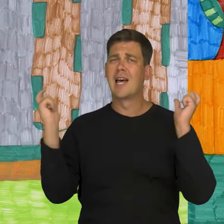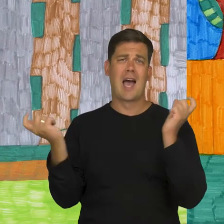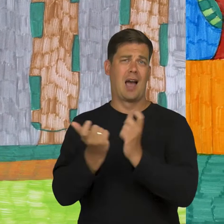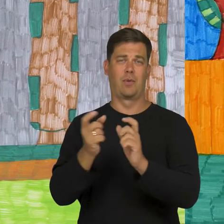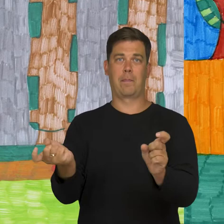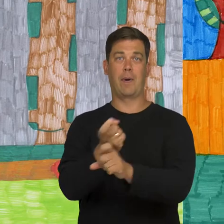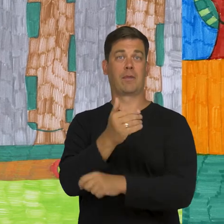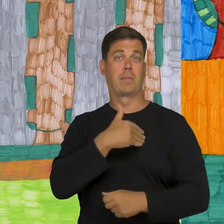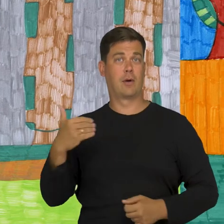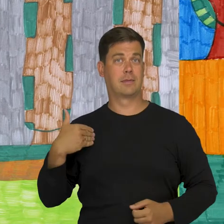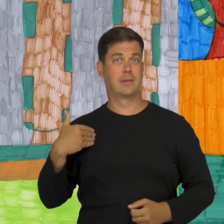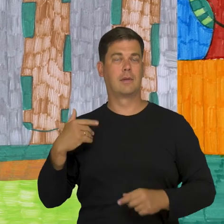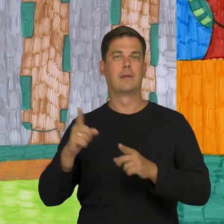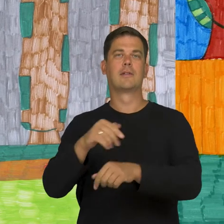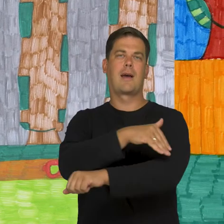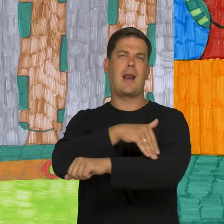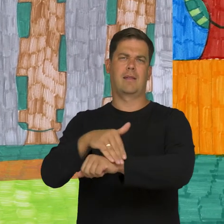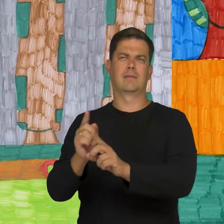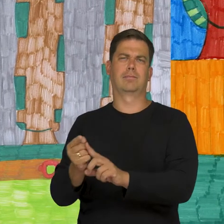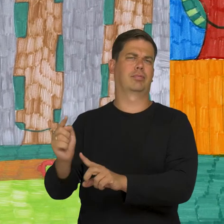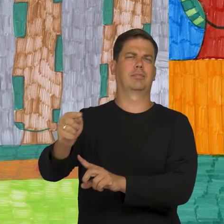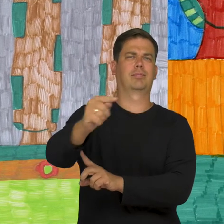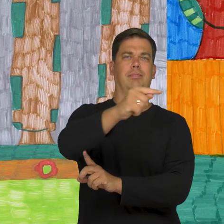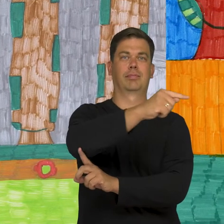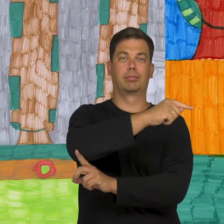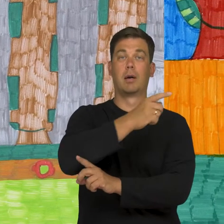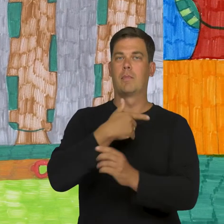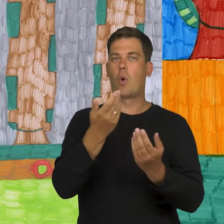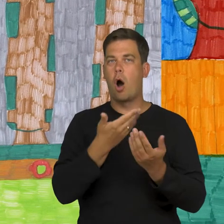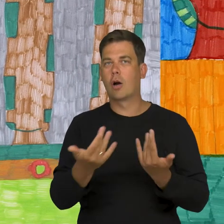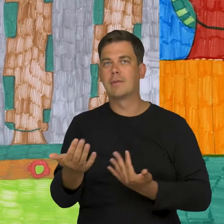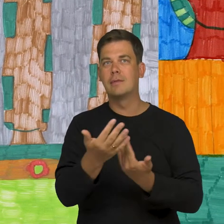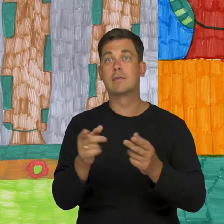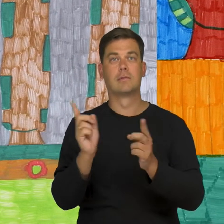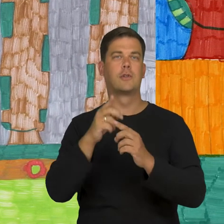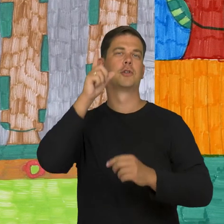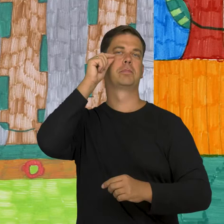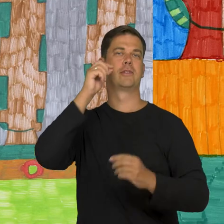About how they travel across Poland near the boarder. There was a bonfire at night